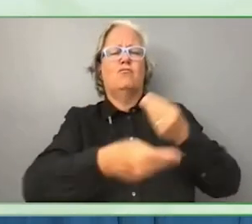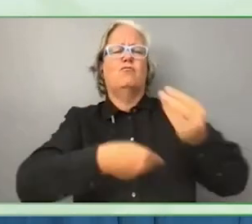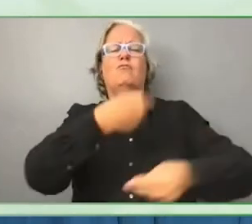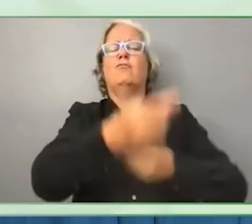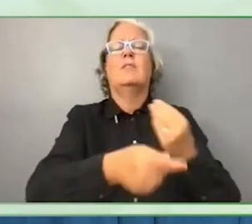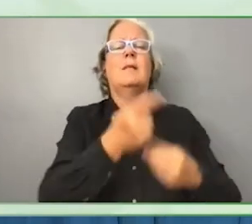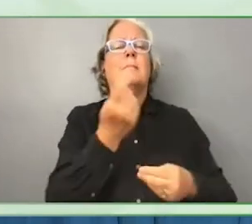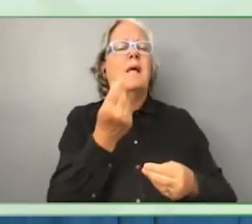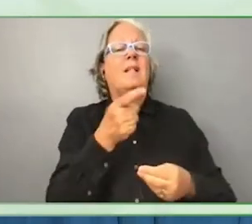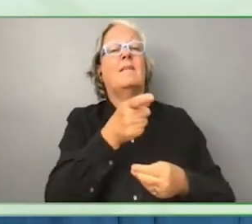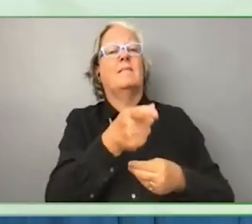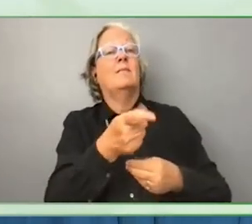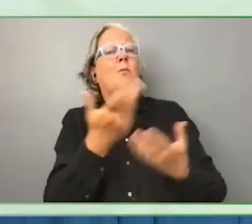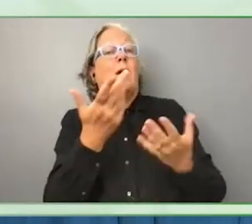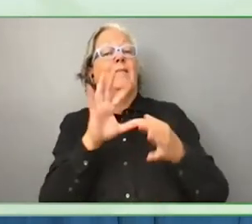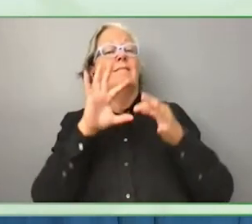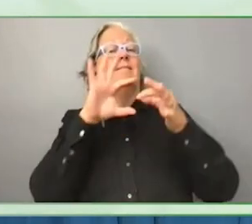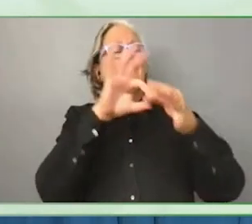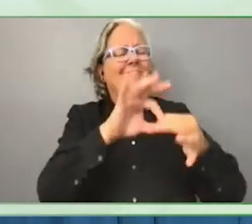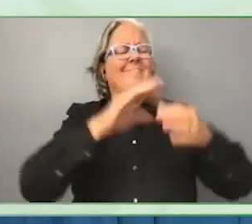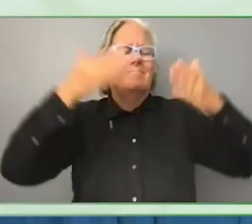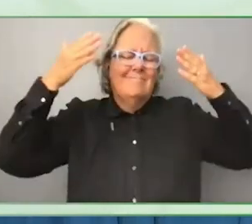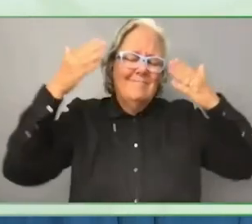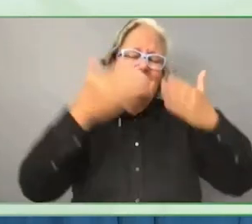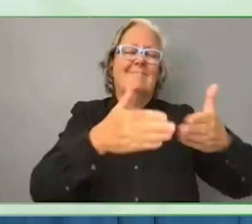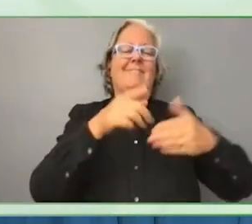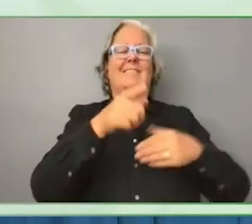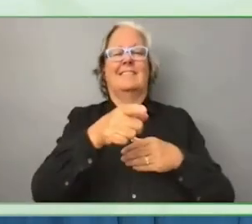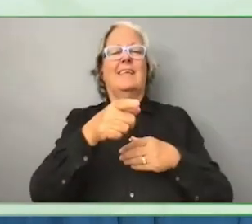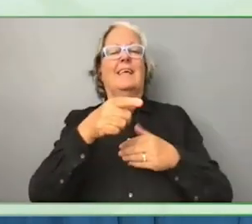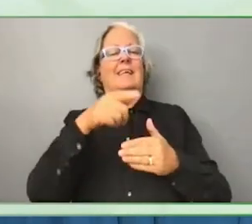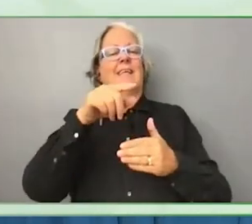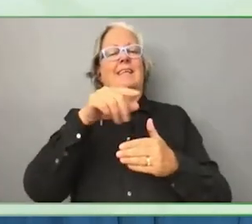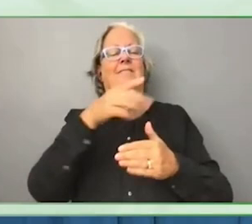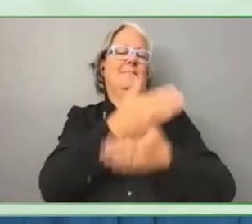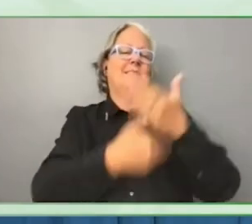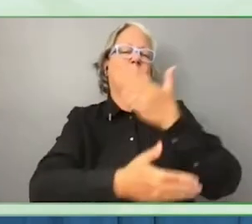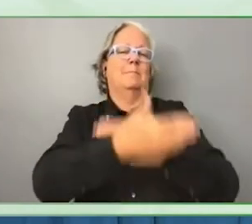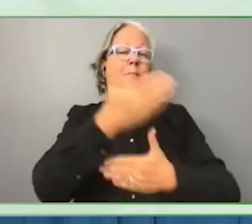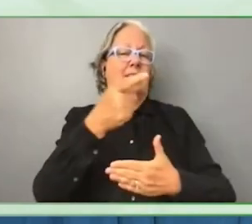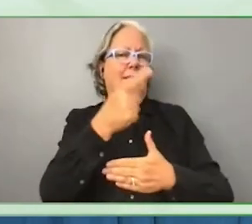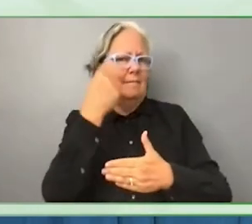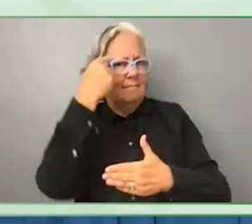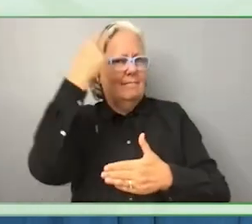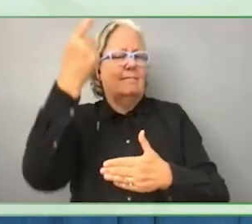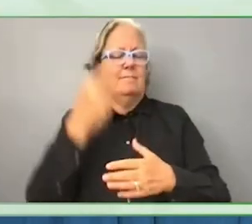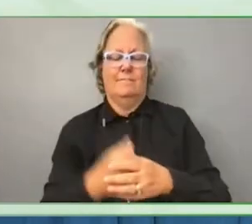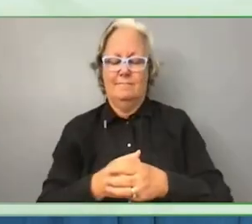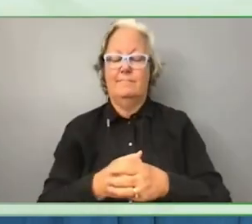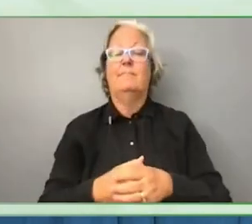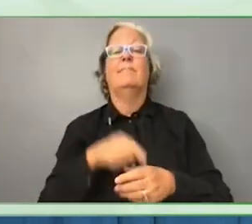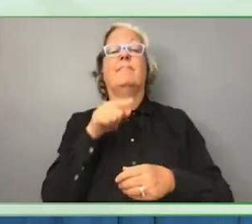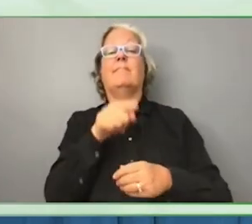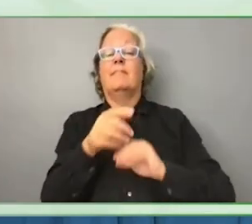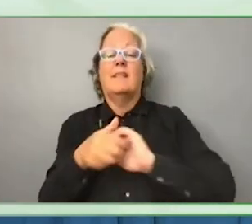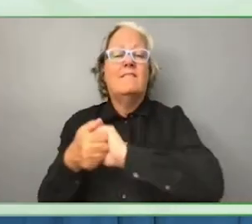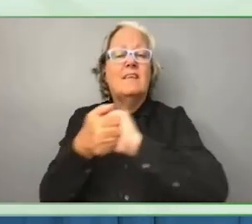Just to clarify the foundation, you can give banking origins, your